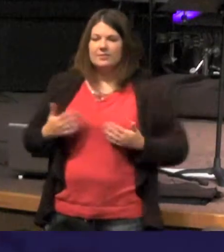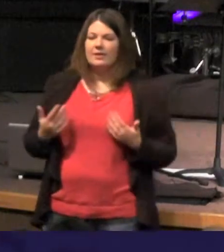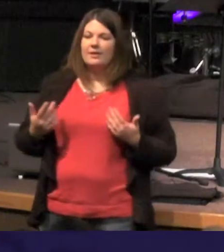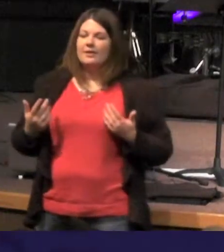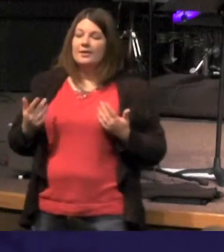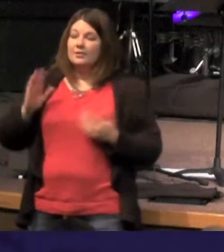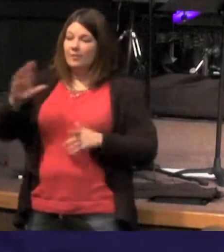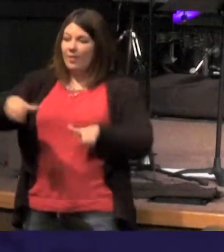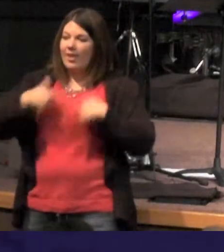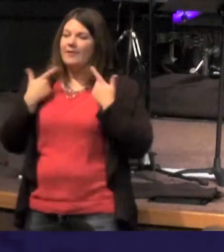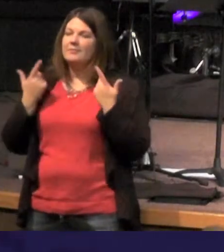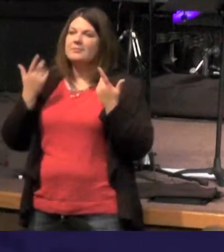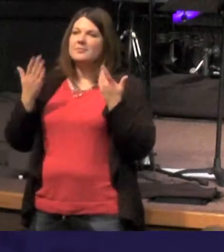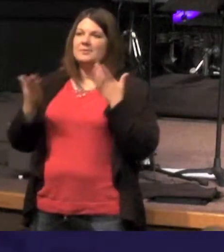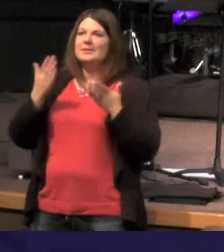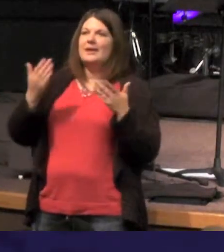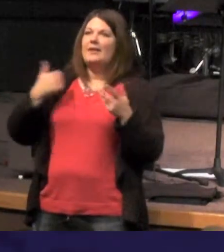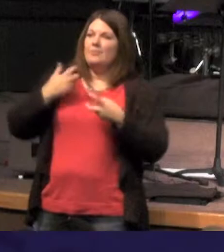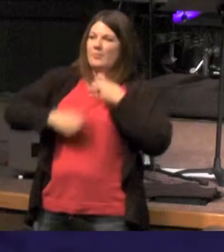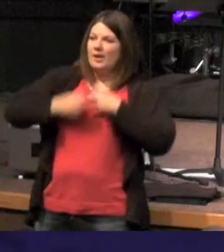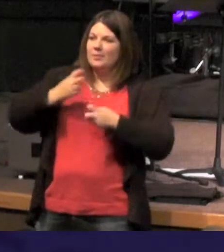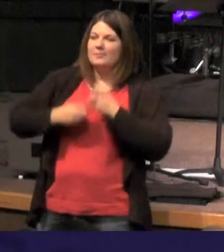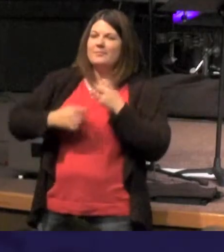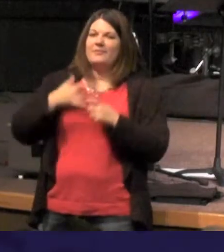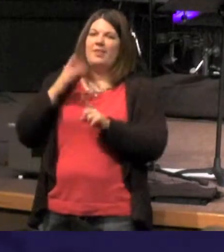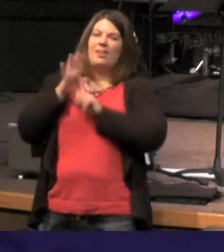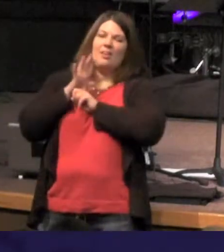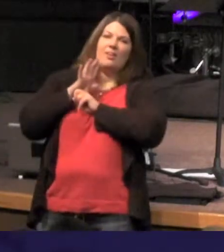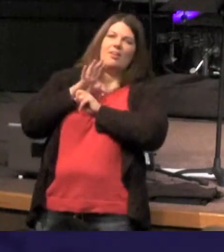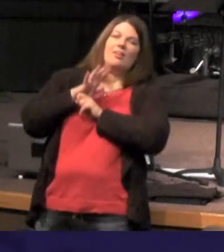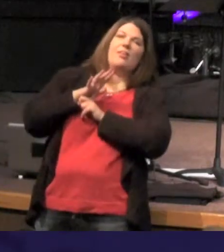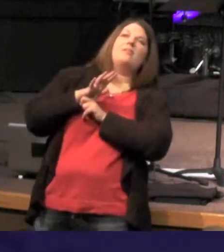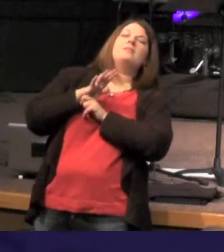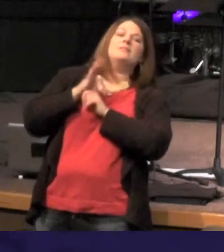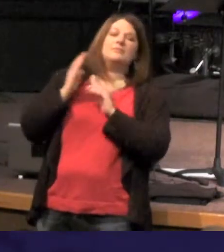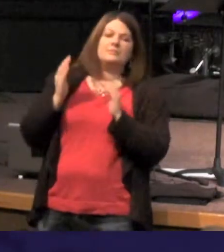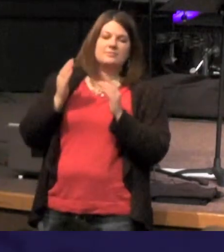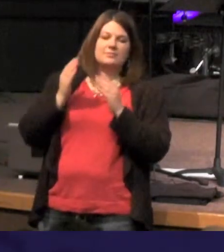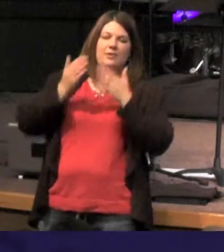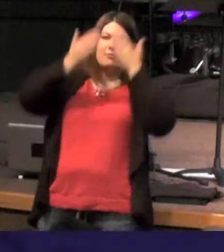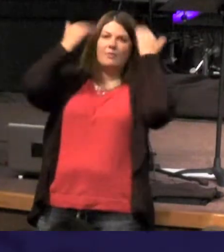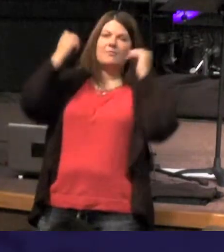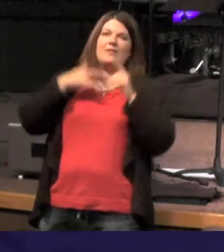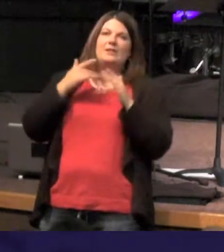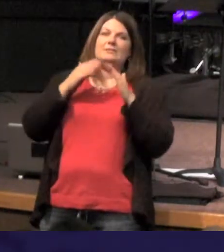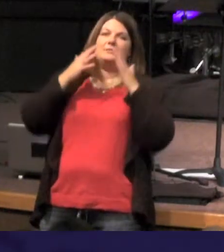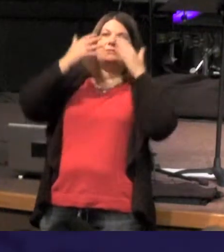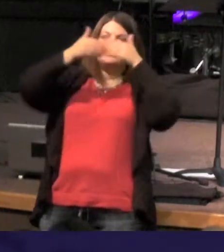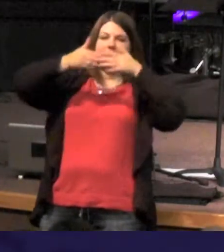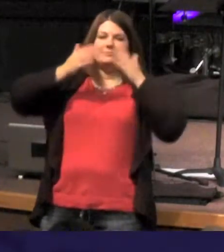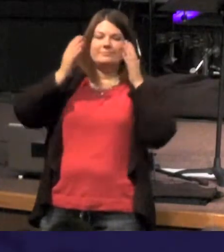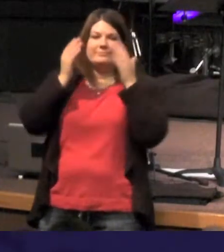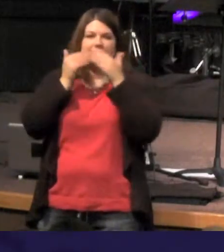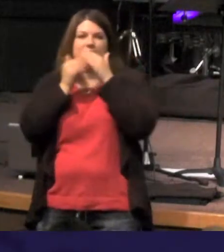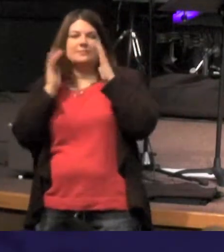in your life there may be all kinds of problems - you may feel like you're being squished you may be claustrophobic